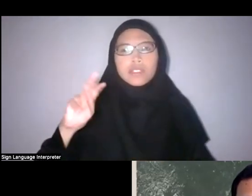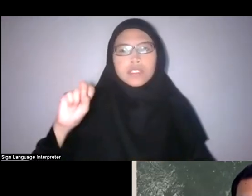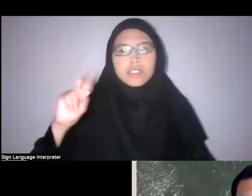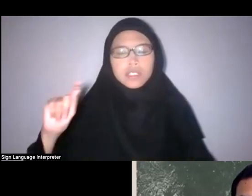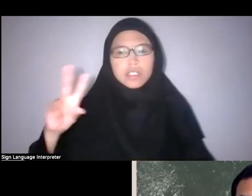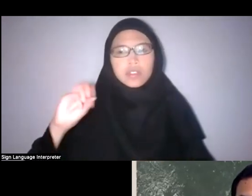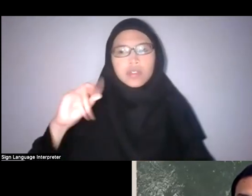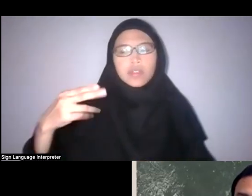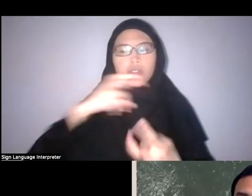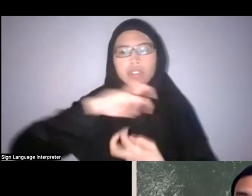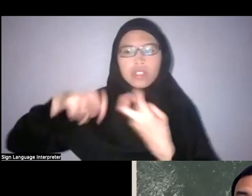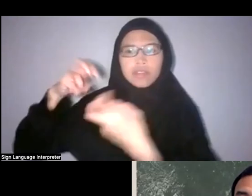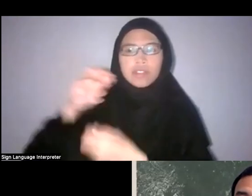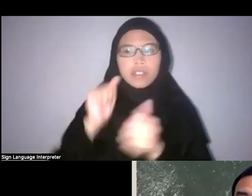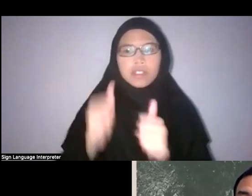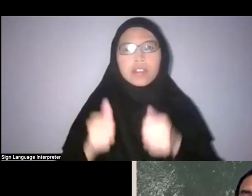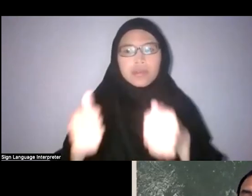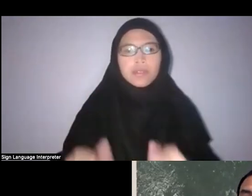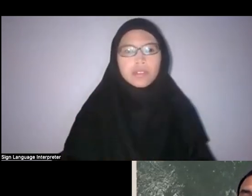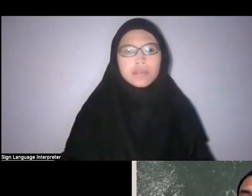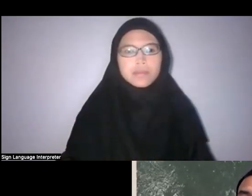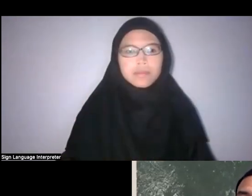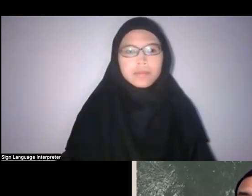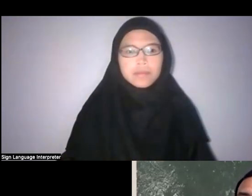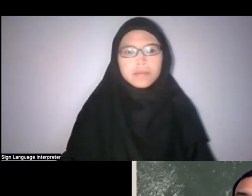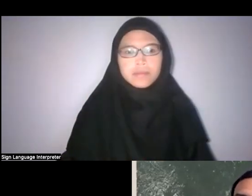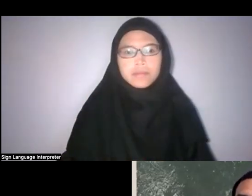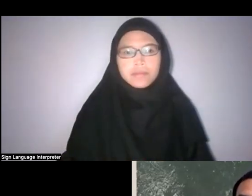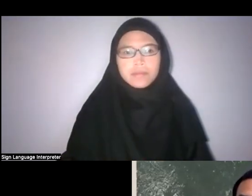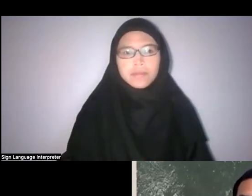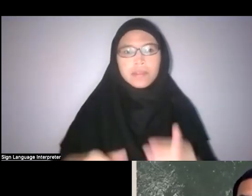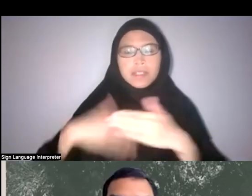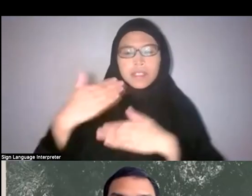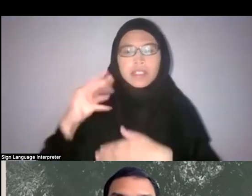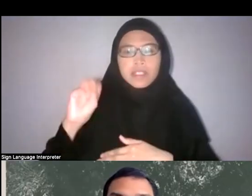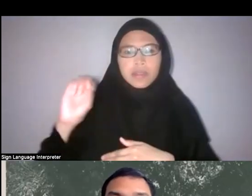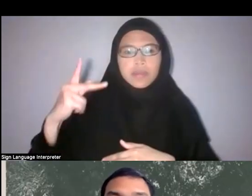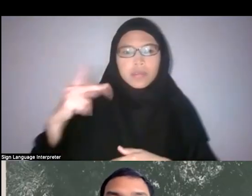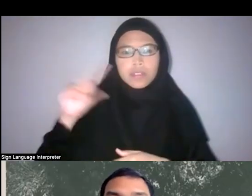Next, we have Mok Zining, the author of The Orchid Folios.